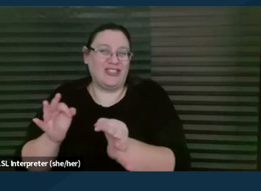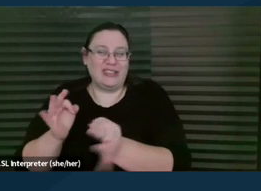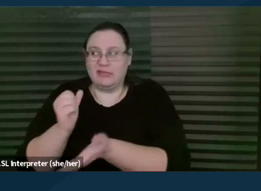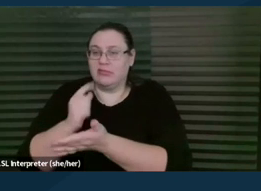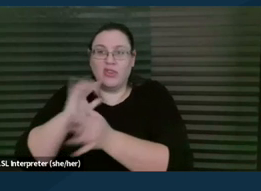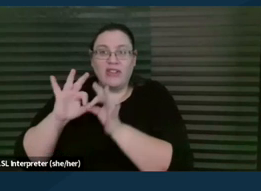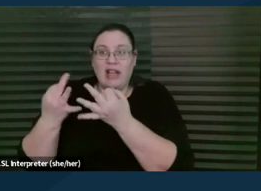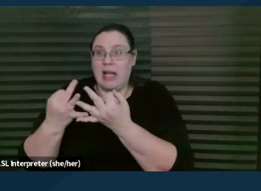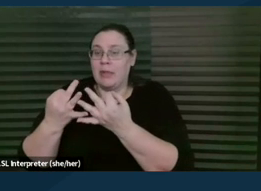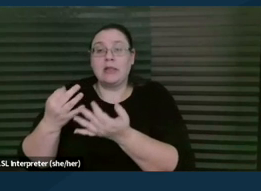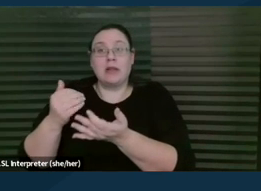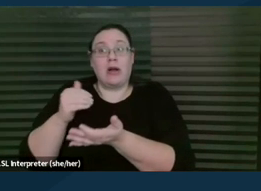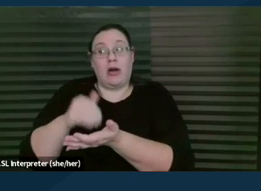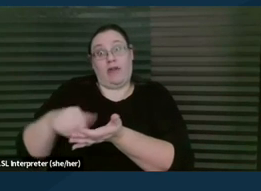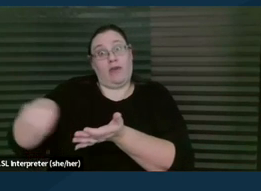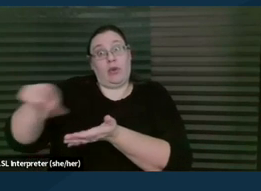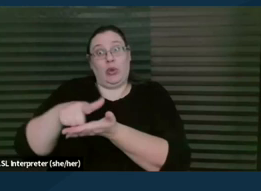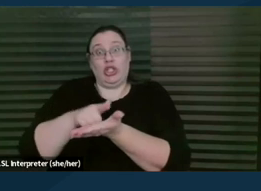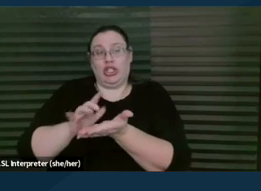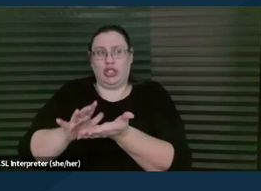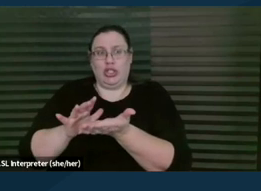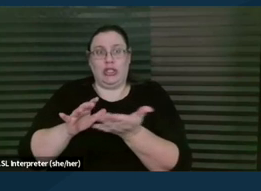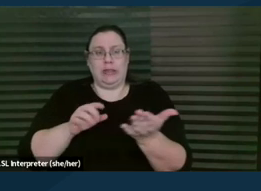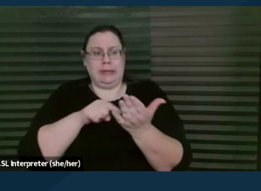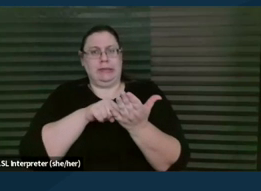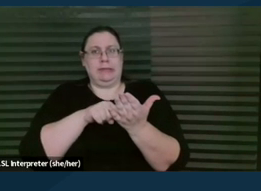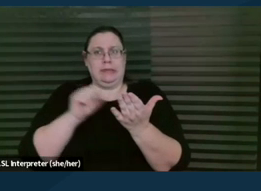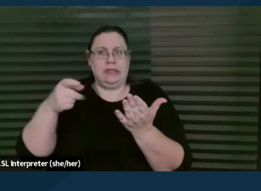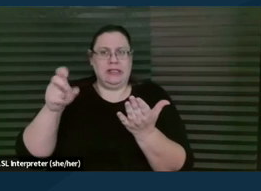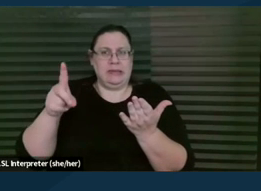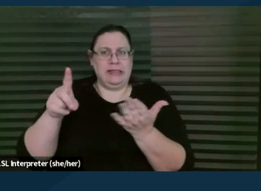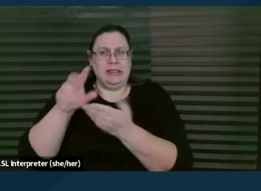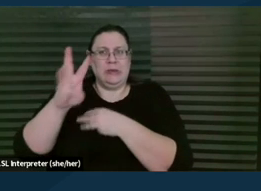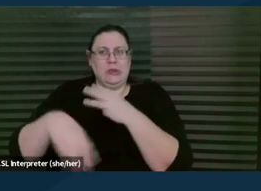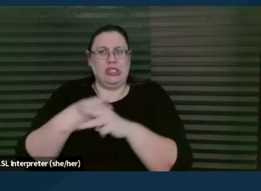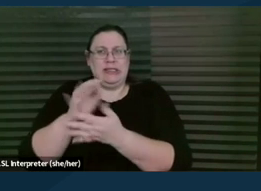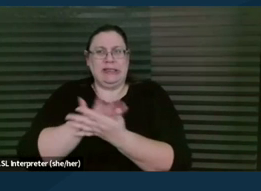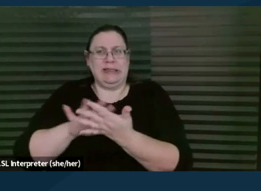will often not understand the special education world. And so the family may say,